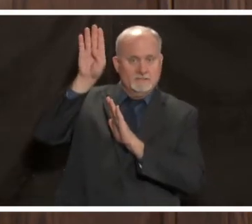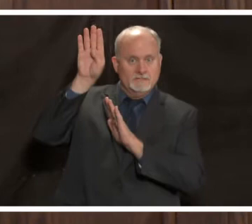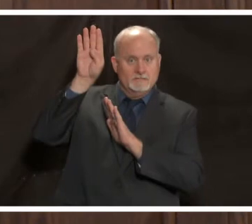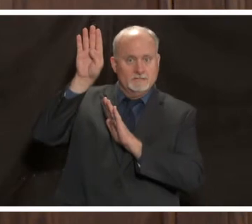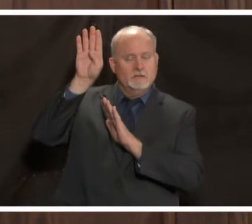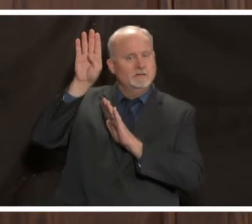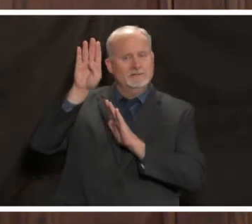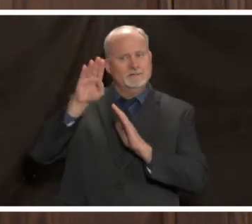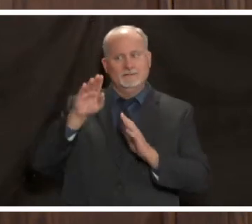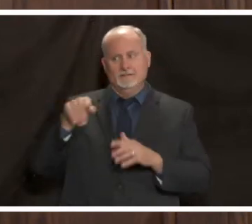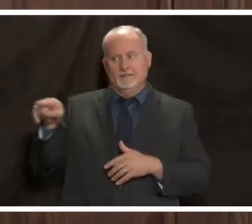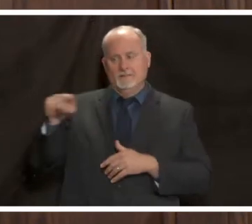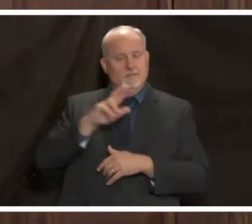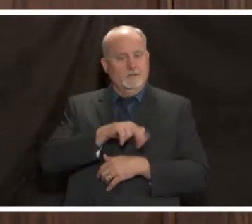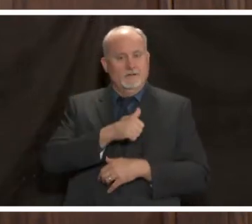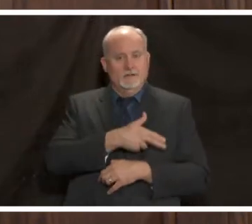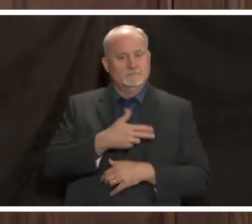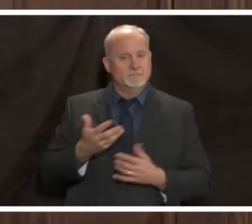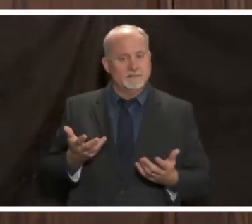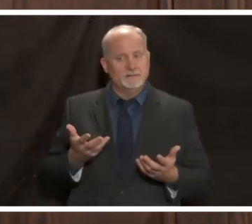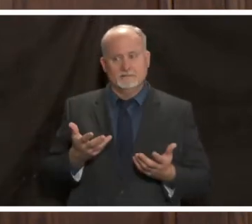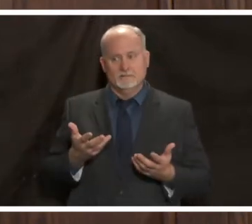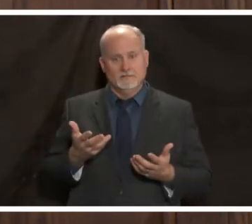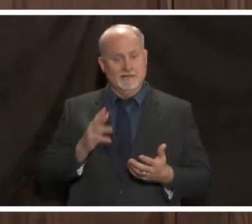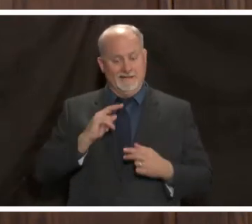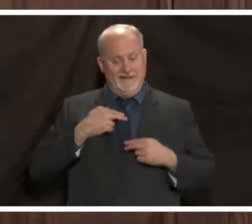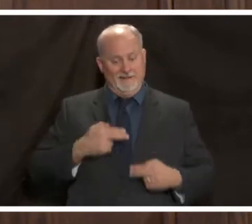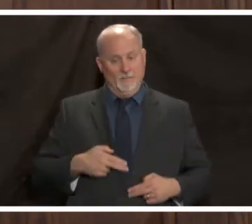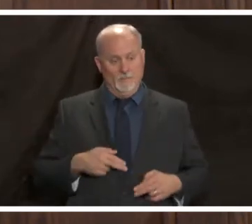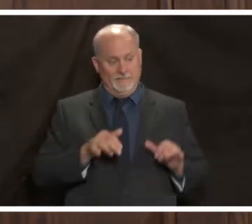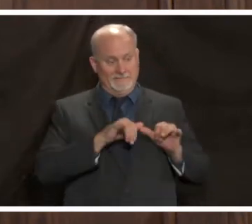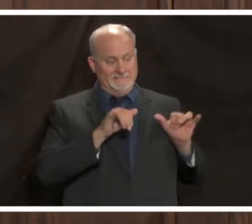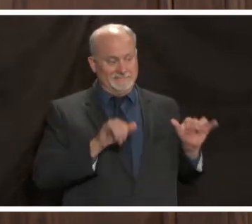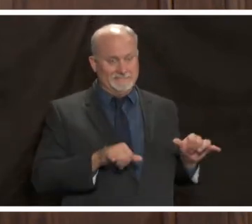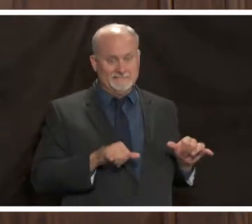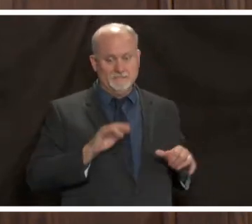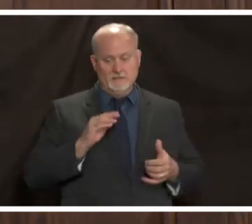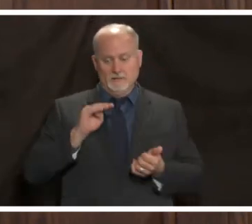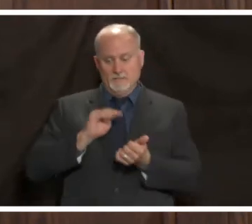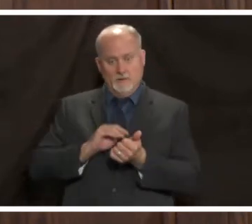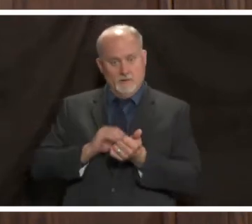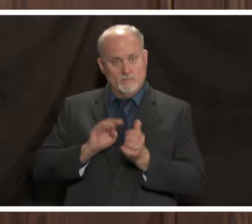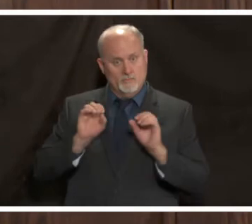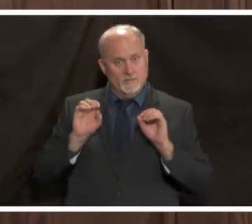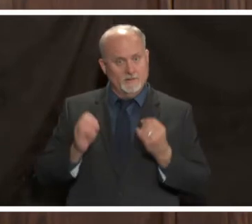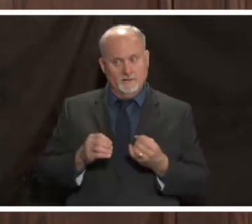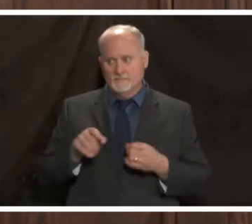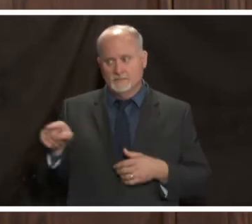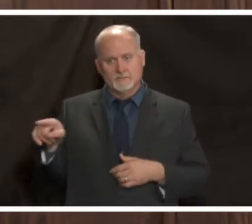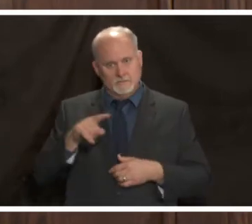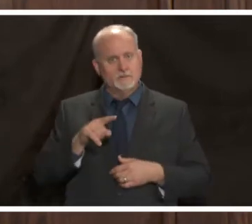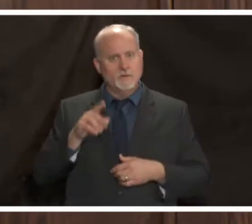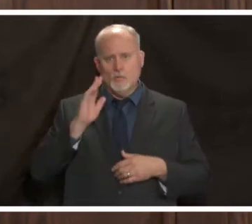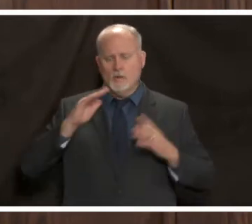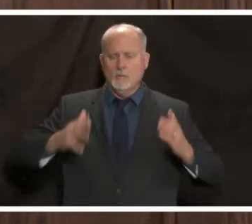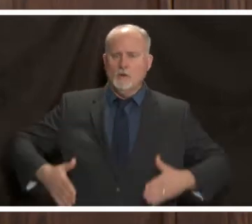our hospitals our health systems our doctor's offices are surely going to be overwhelmed